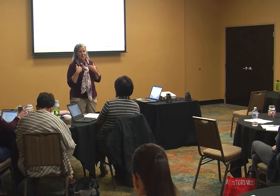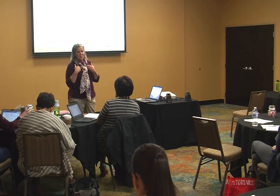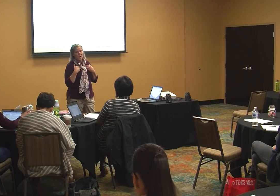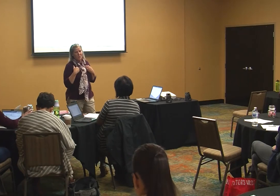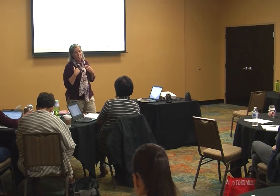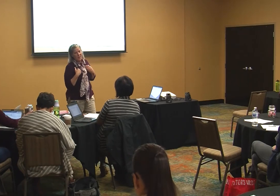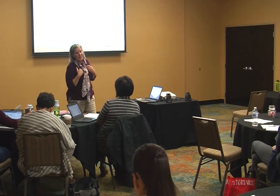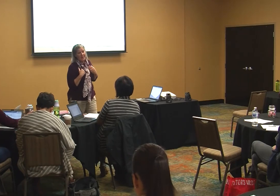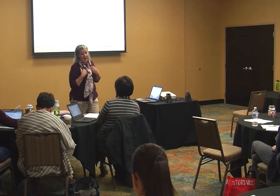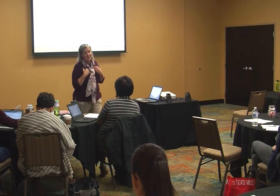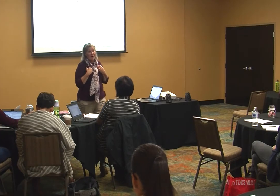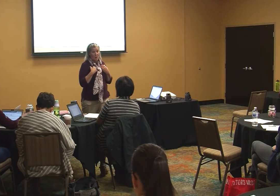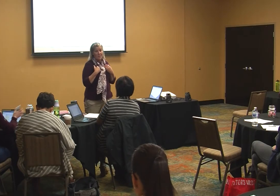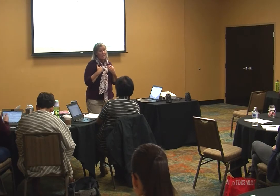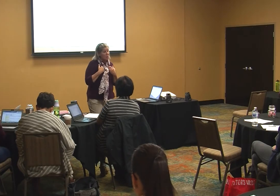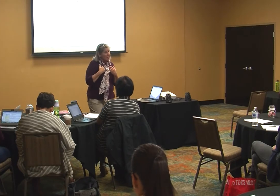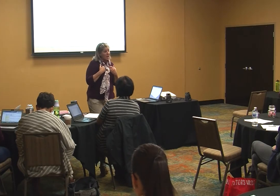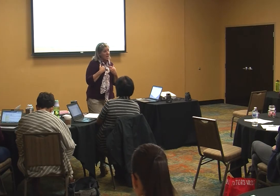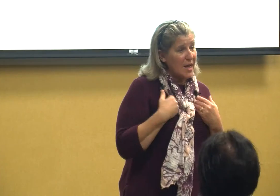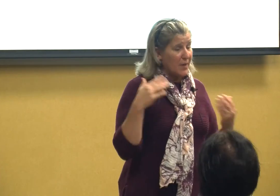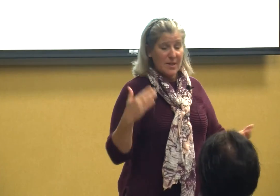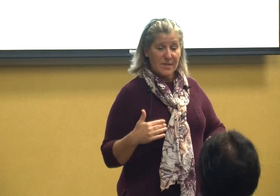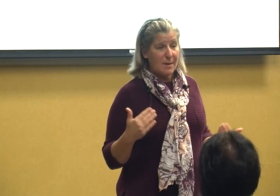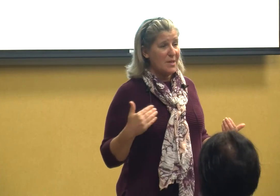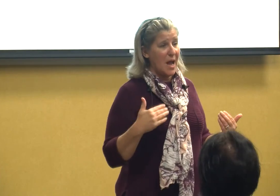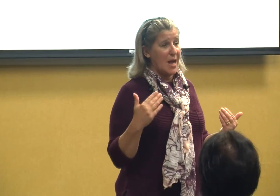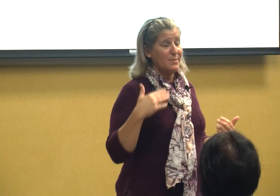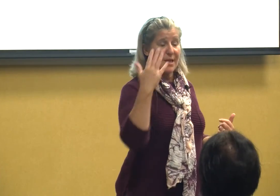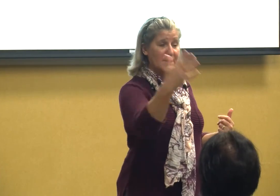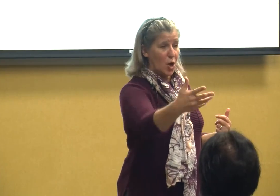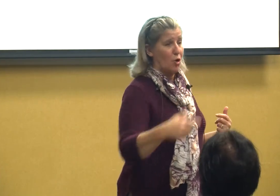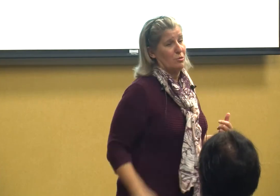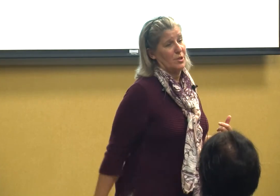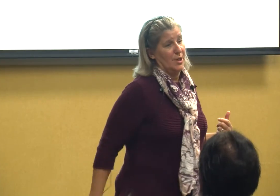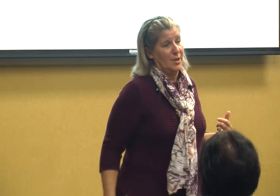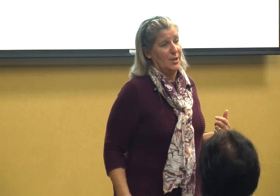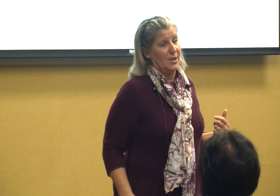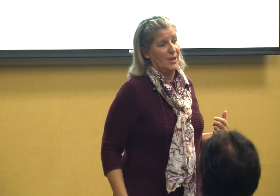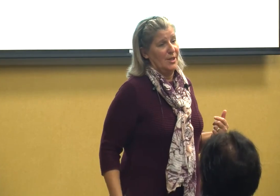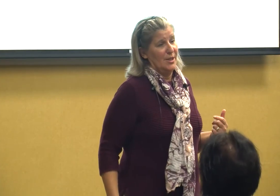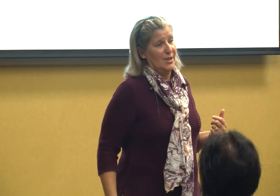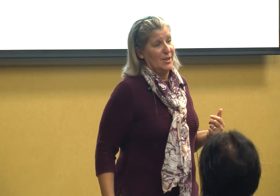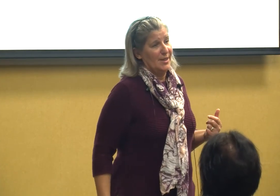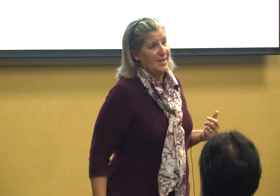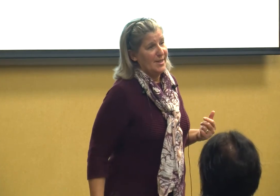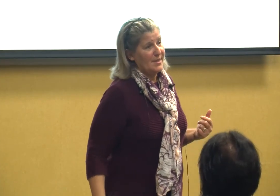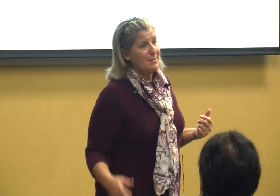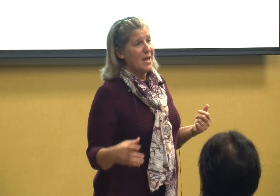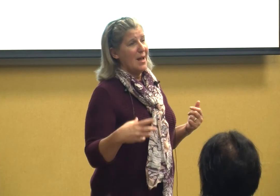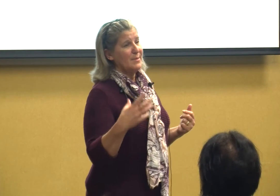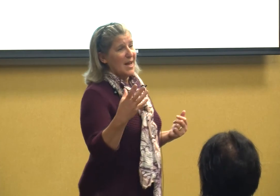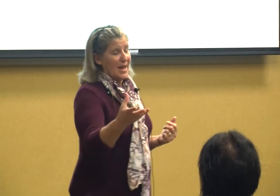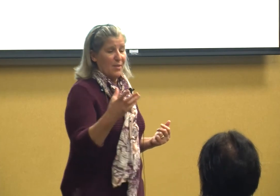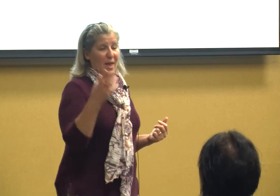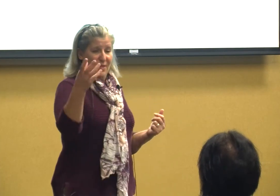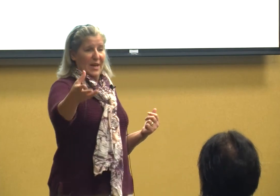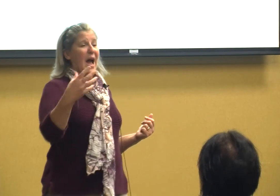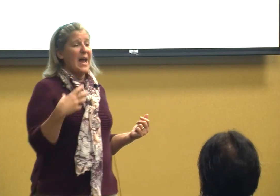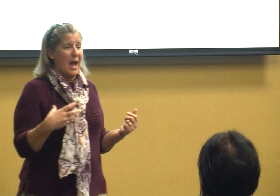the drama queen and I've got all my drama and then sometimes it's hers sometimes then I have